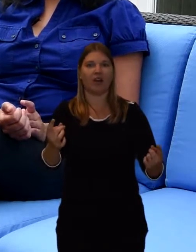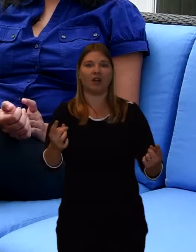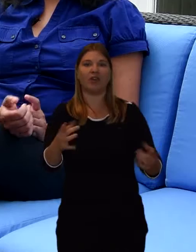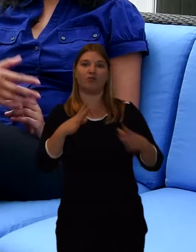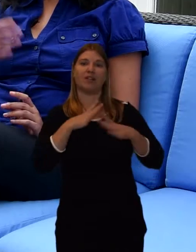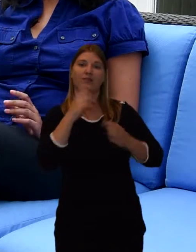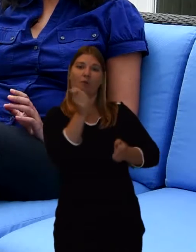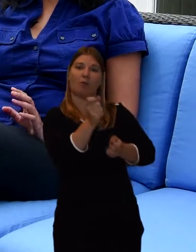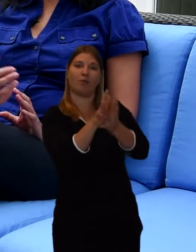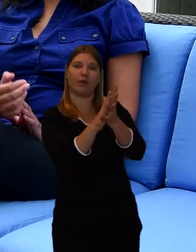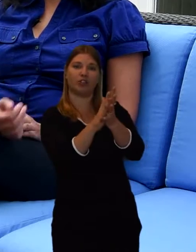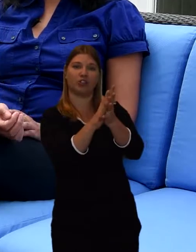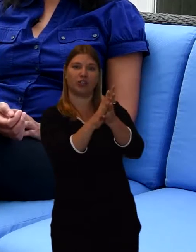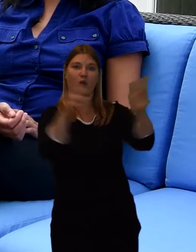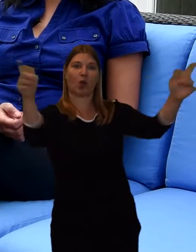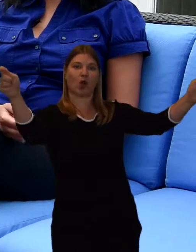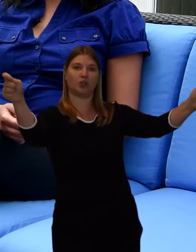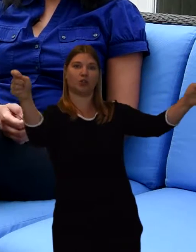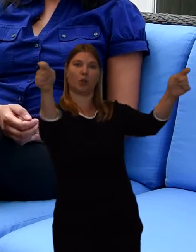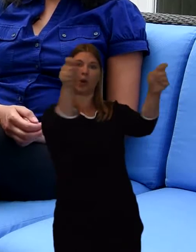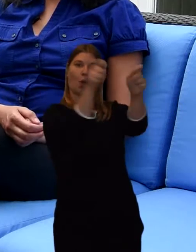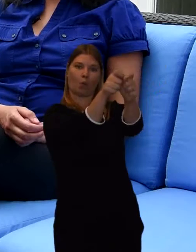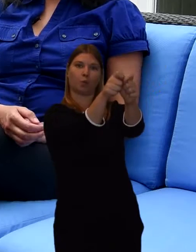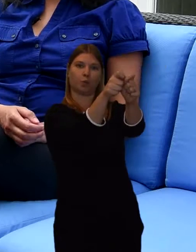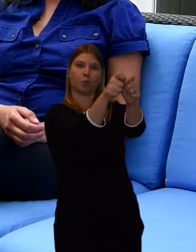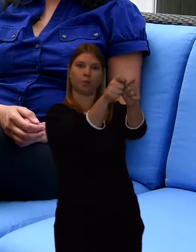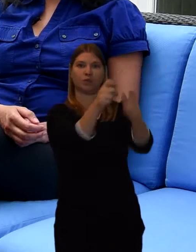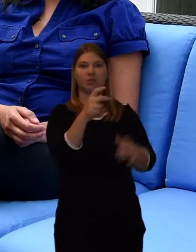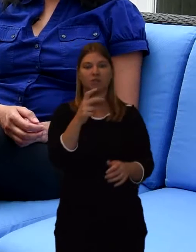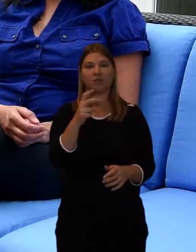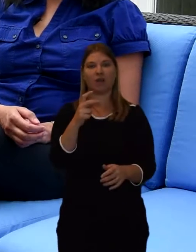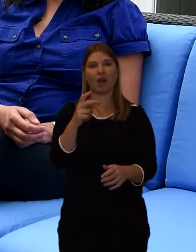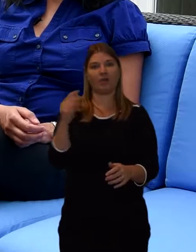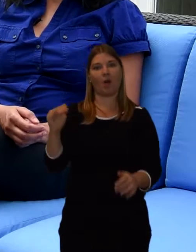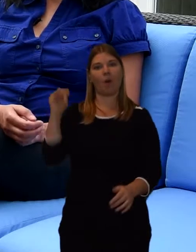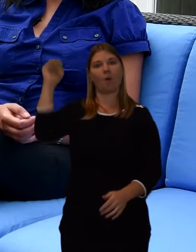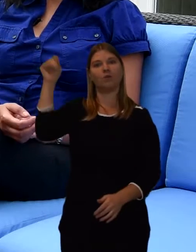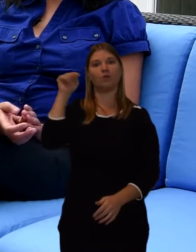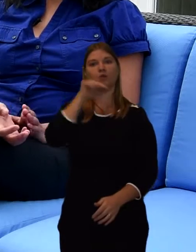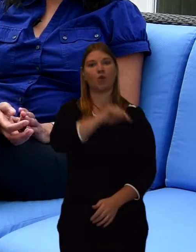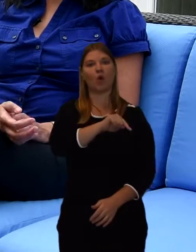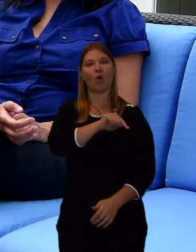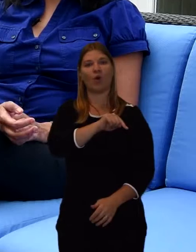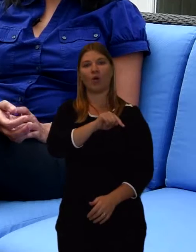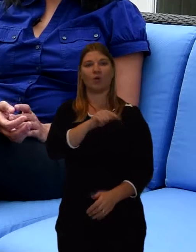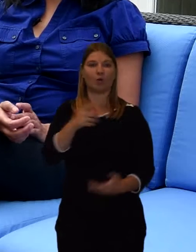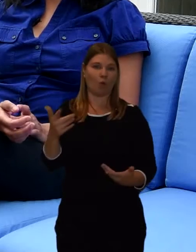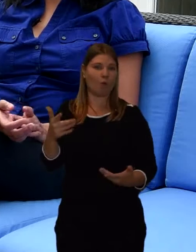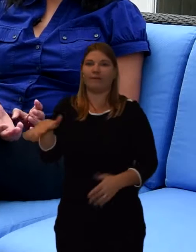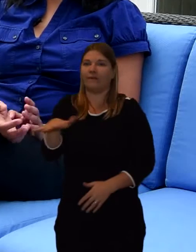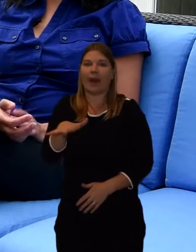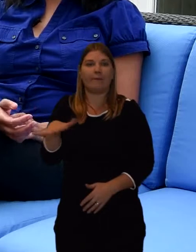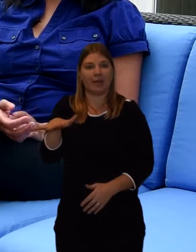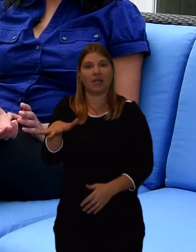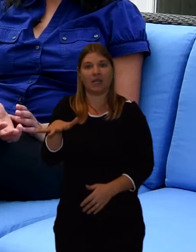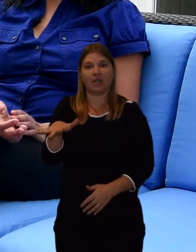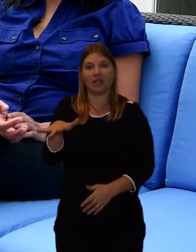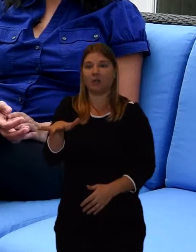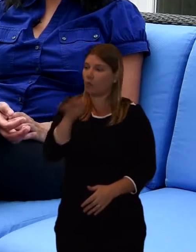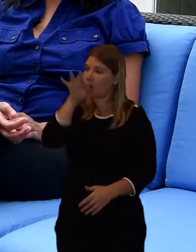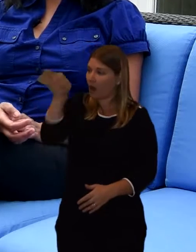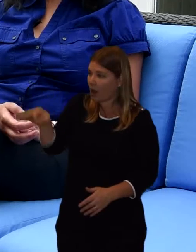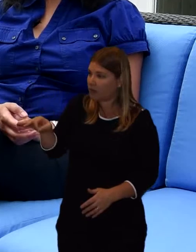Then the once the curtain is closed, the older son or sons and maybe the close members